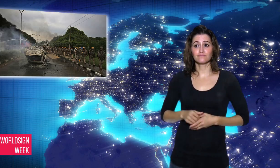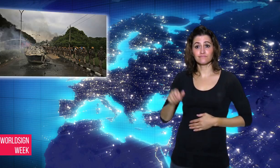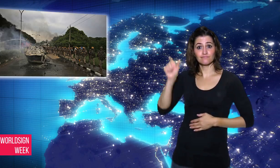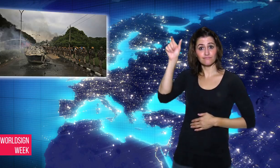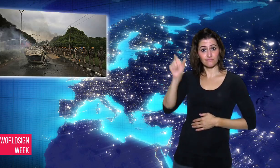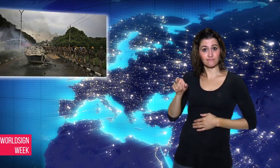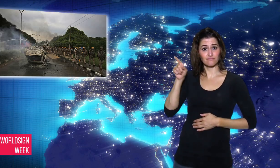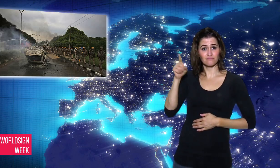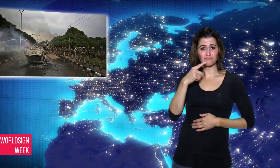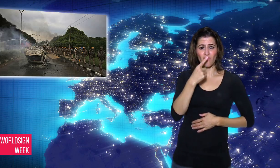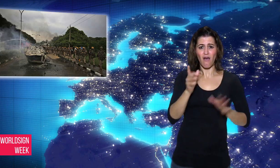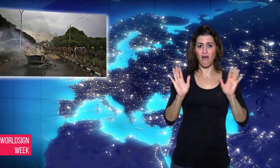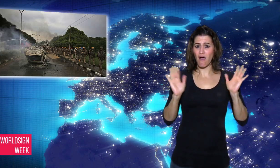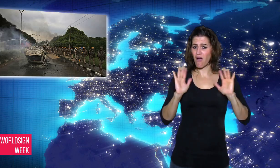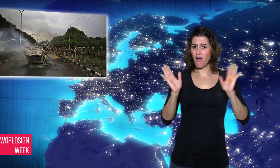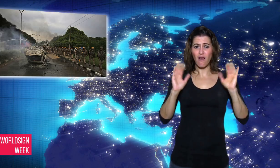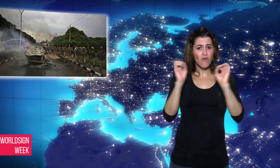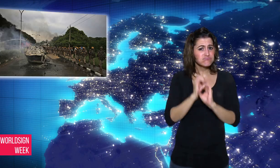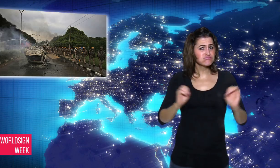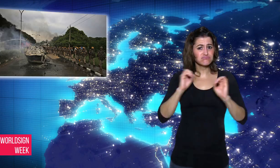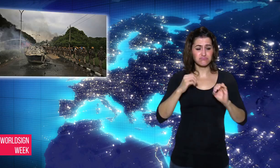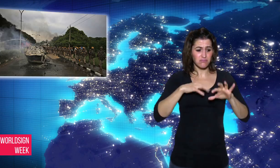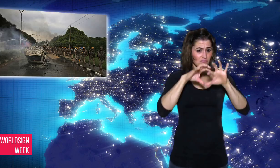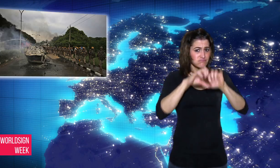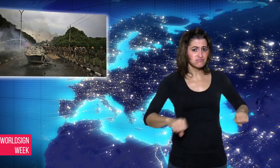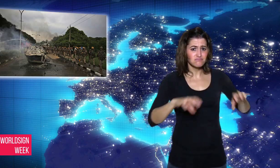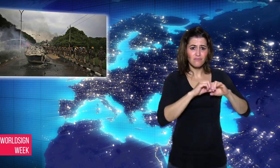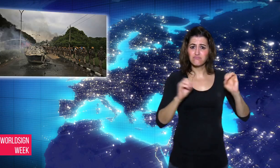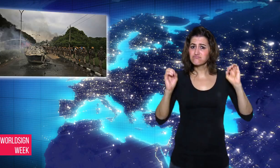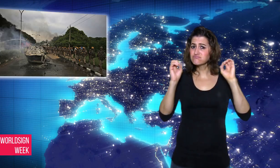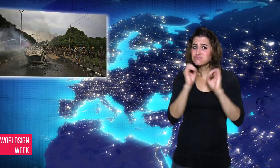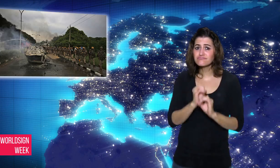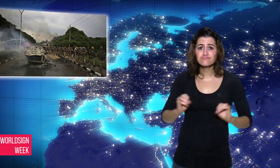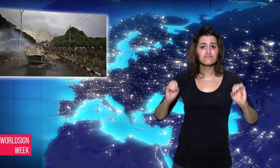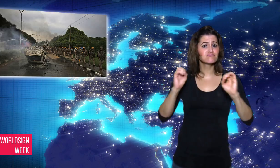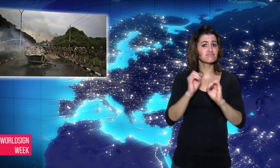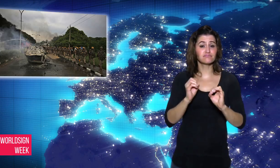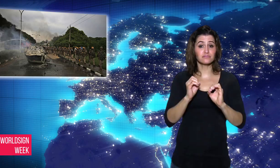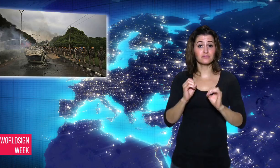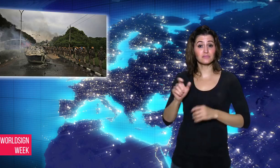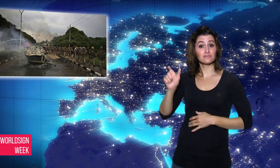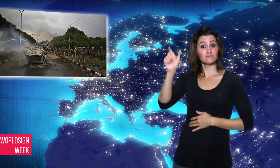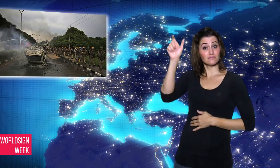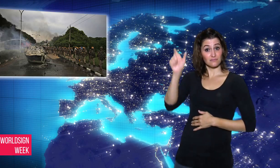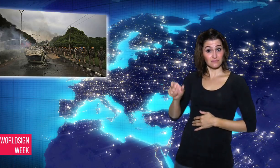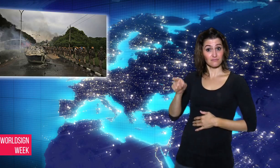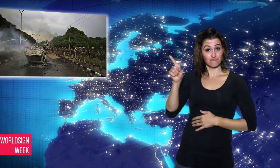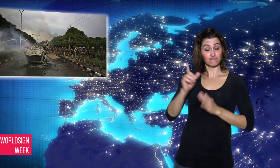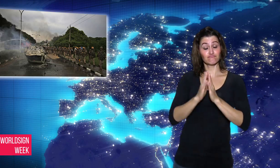songwriter, actor, and filmmaker.